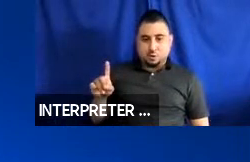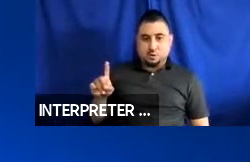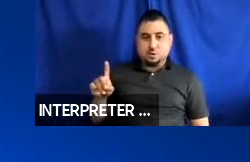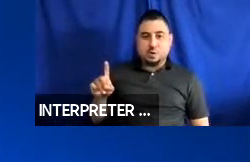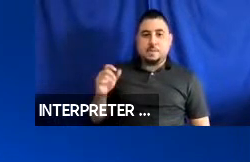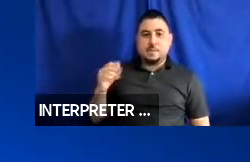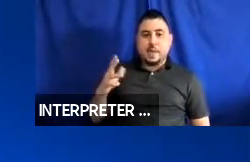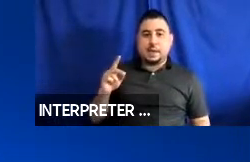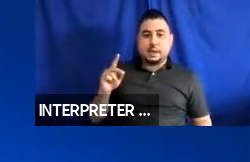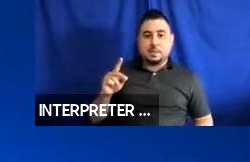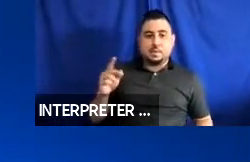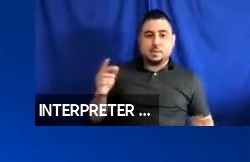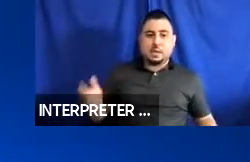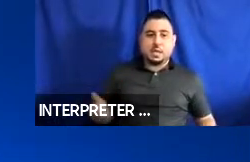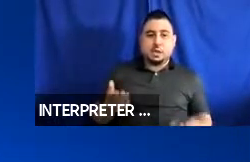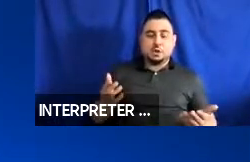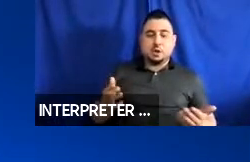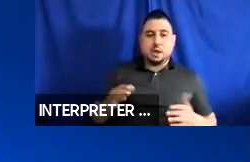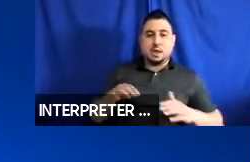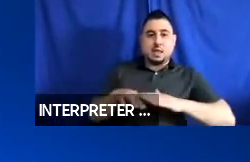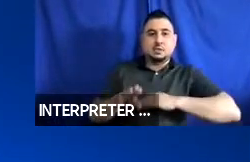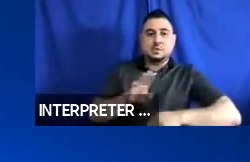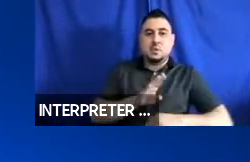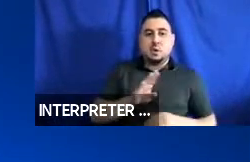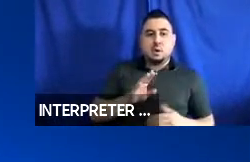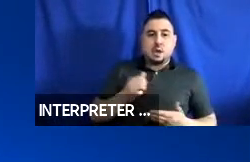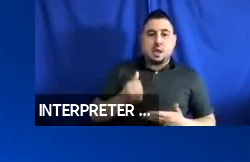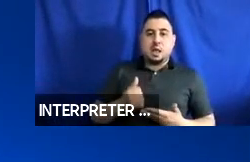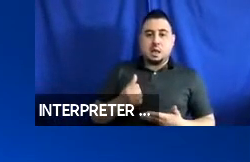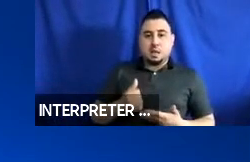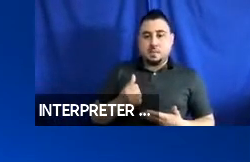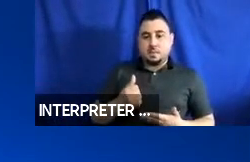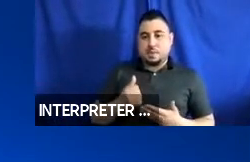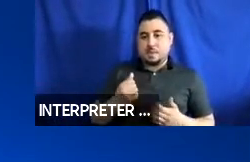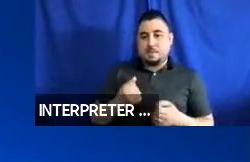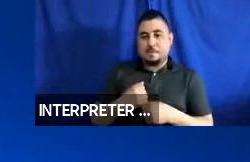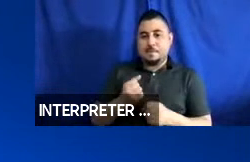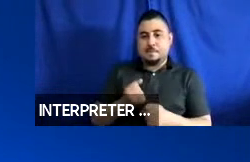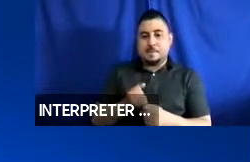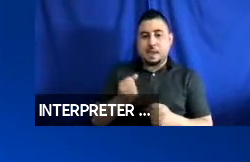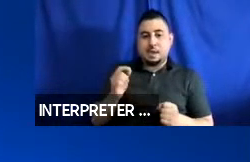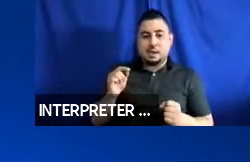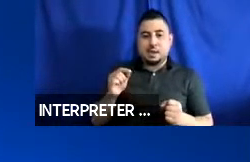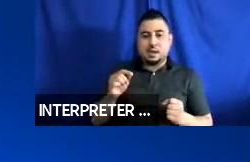people here at the Access Board helping behind the scenes that made it completely seamless